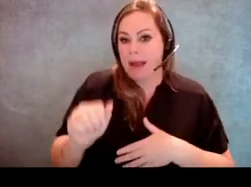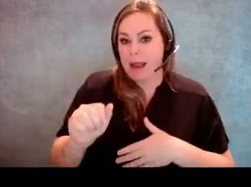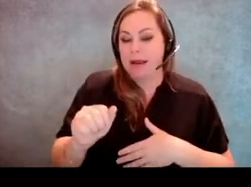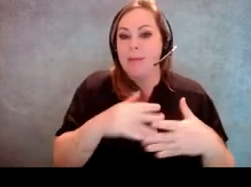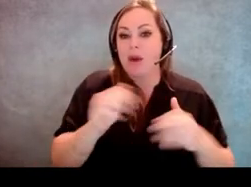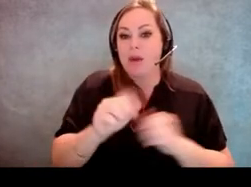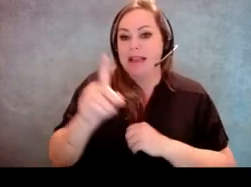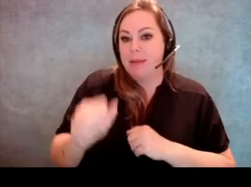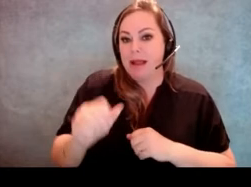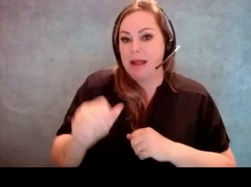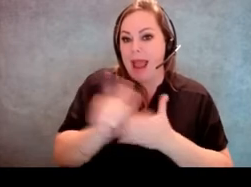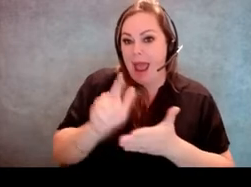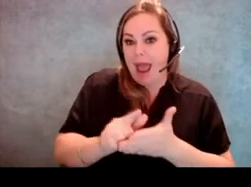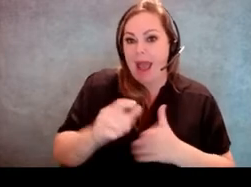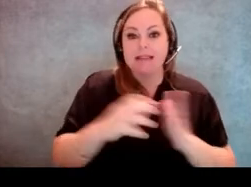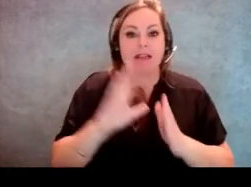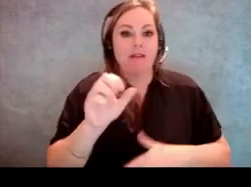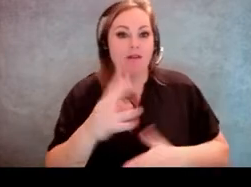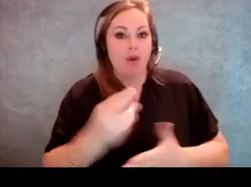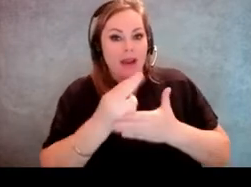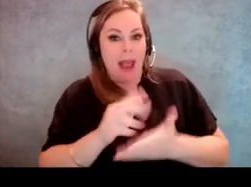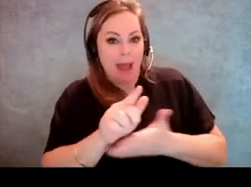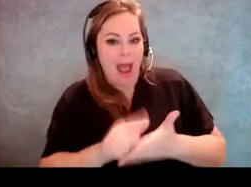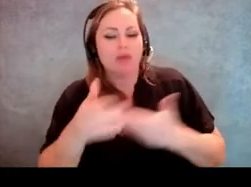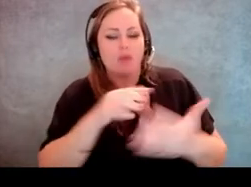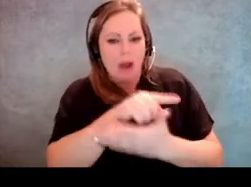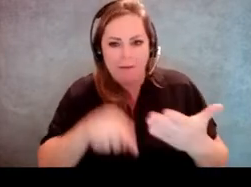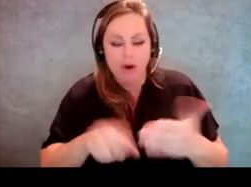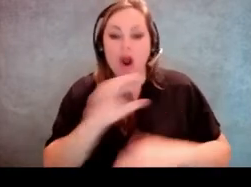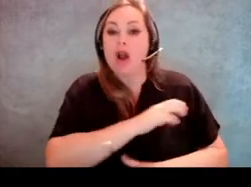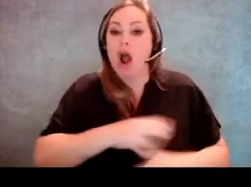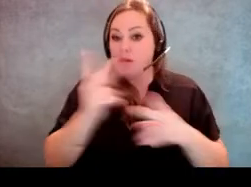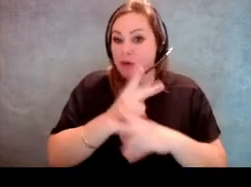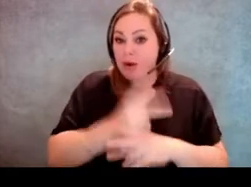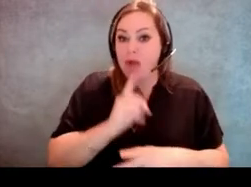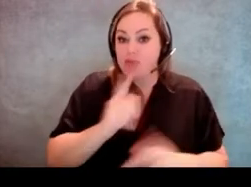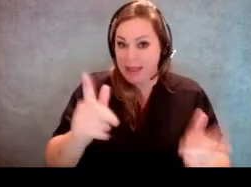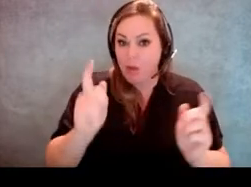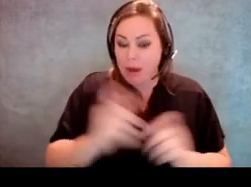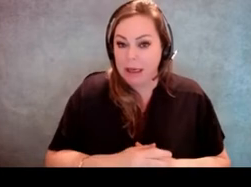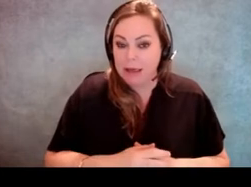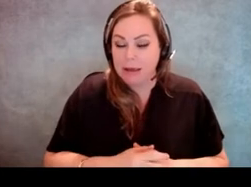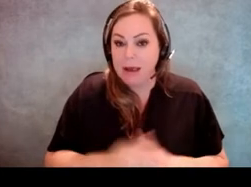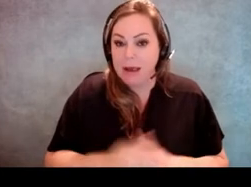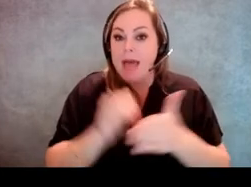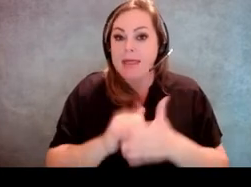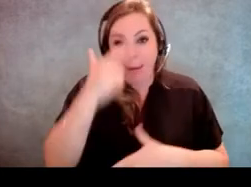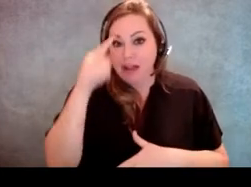or Section 504, the Rehabilitation Act, or whatever Congress figured out pretty quick that just because you have a right,